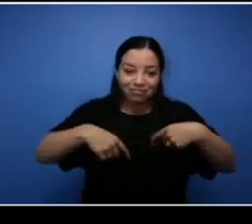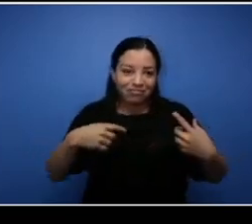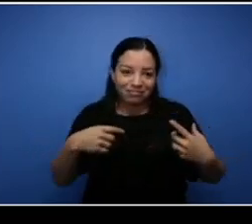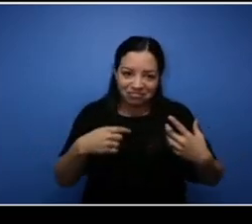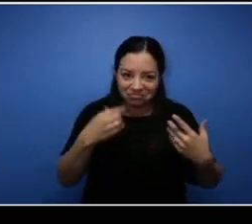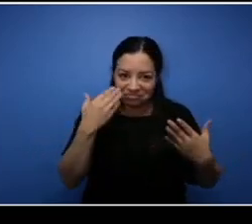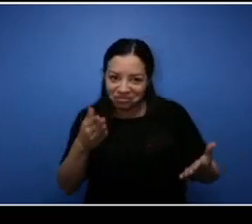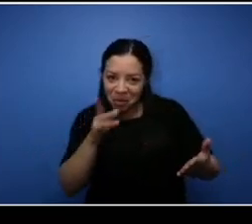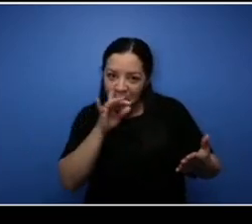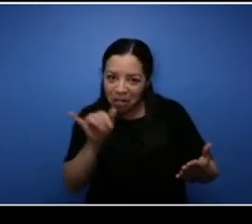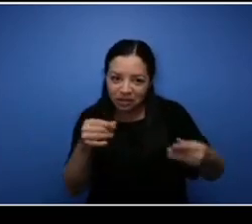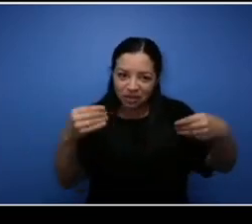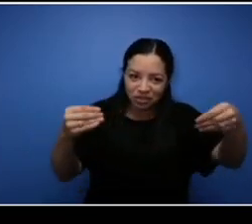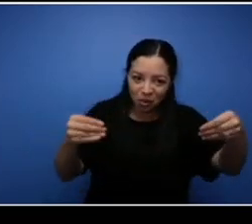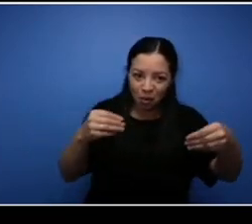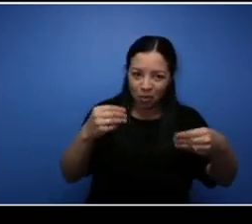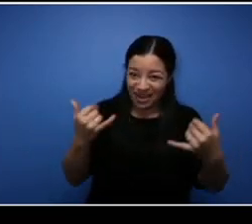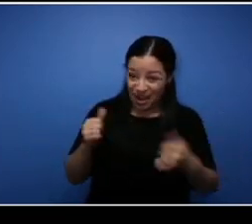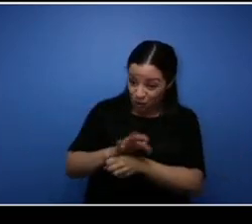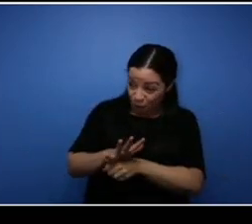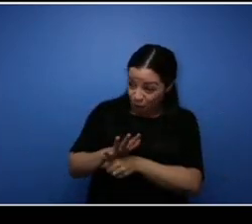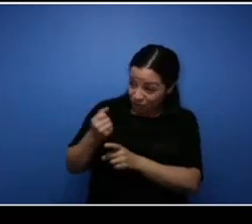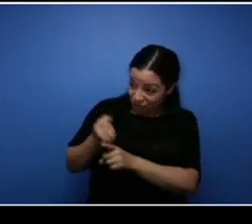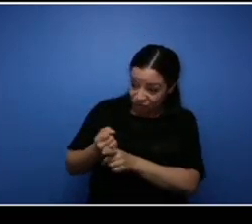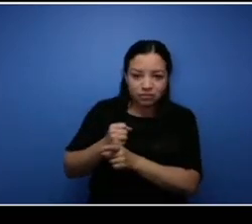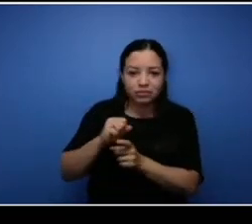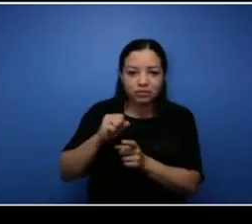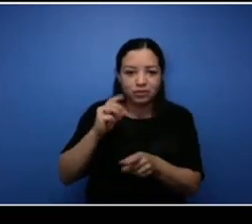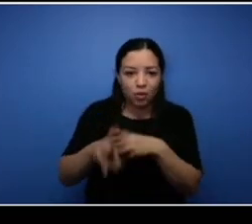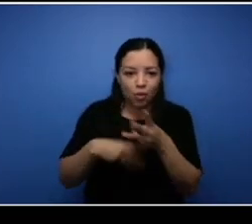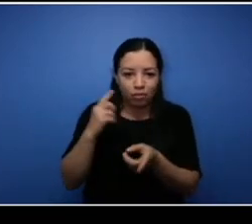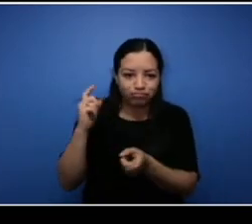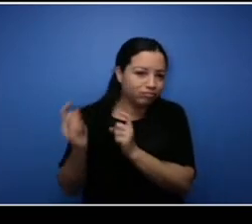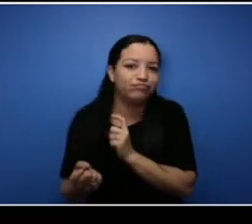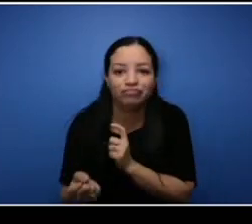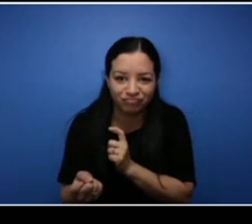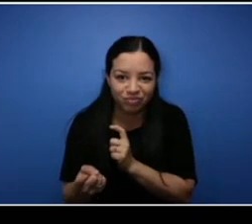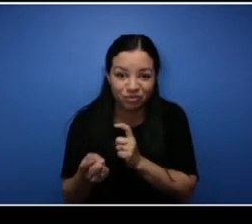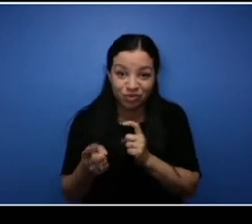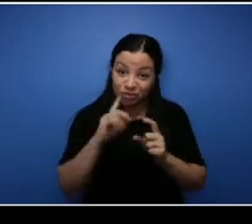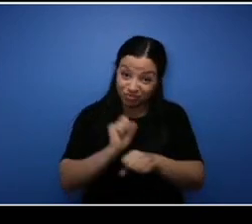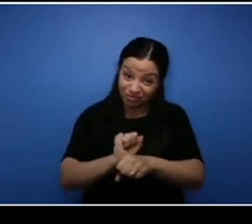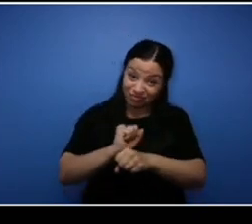the world's a different place now so um I definitely want to make sure I have everything